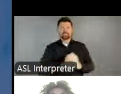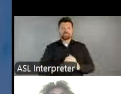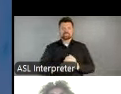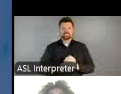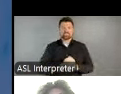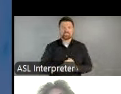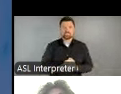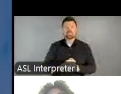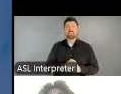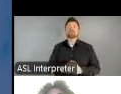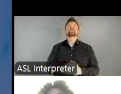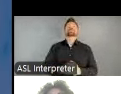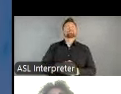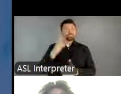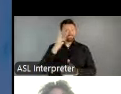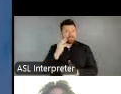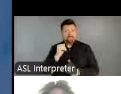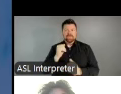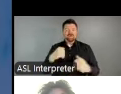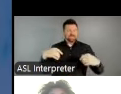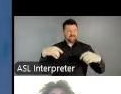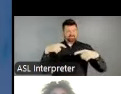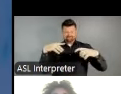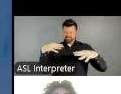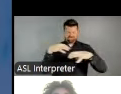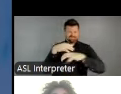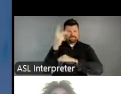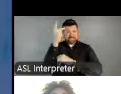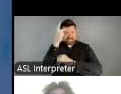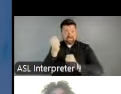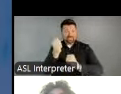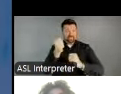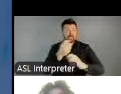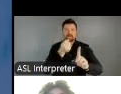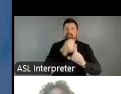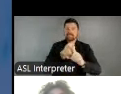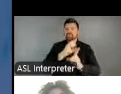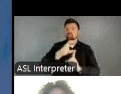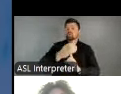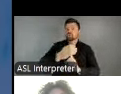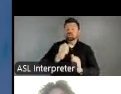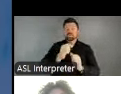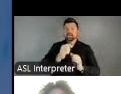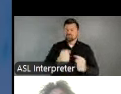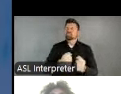complex political reality that also impacts the cultural sector. And of course there's more. At